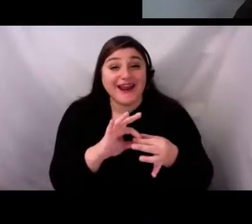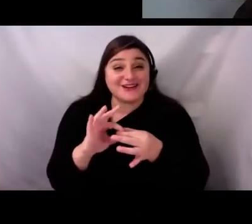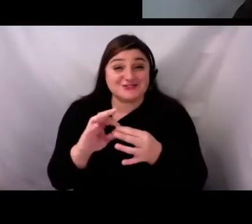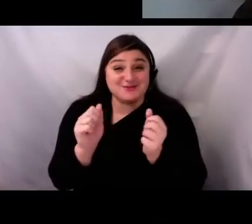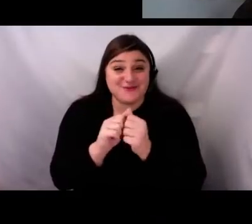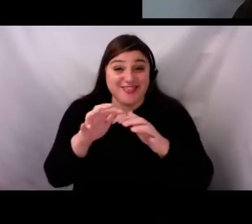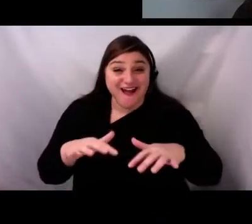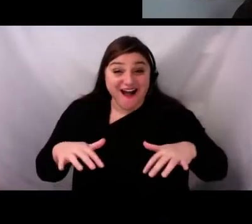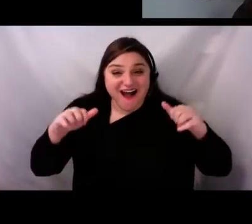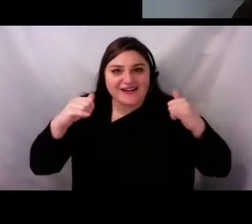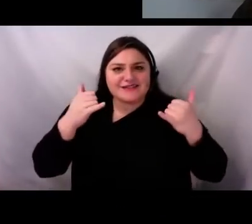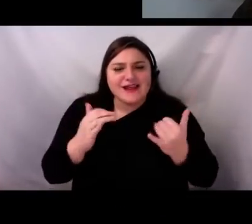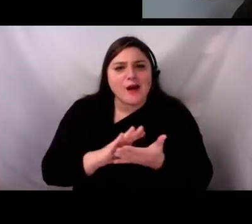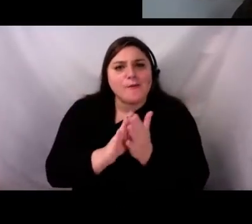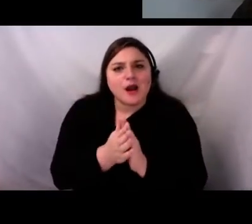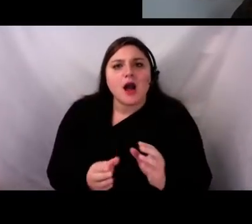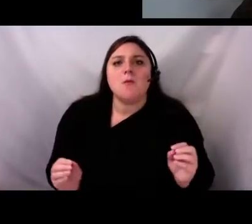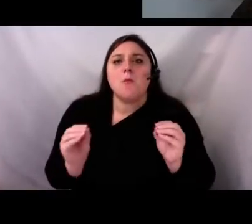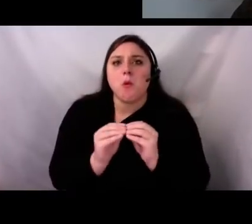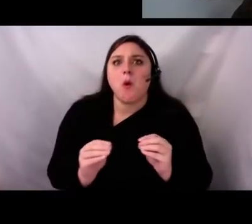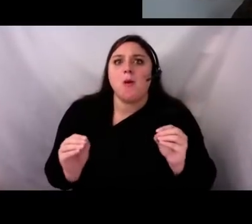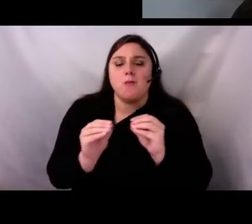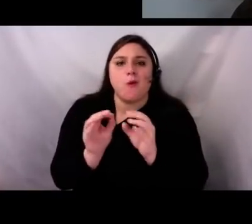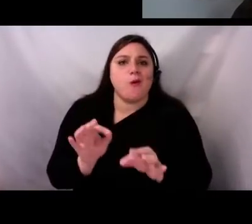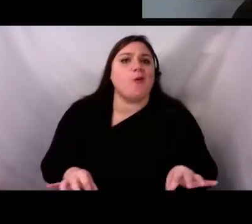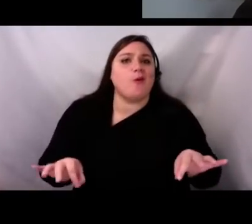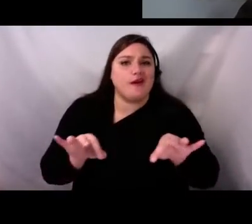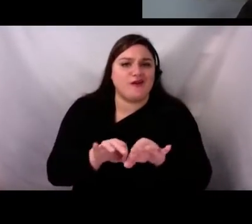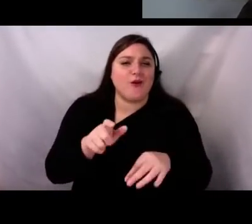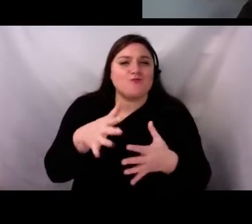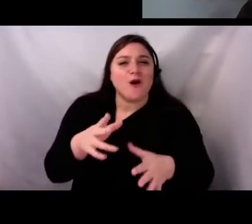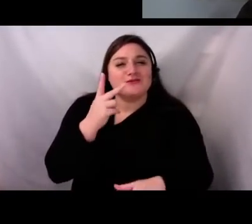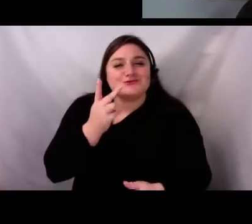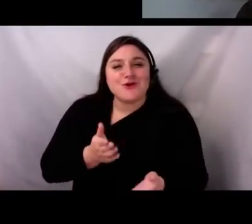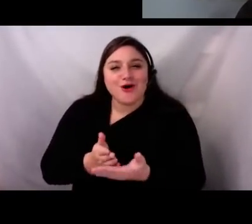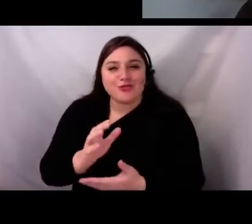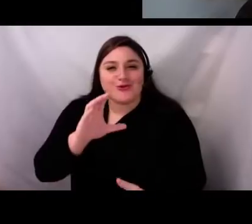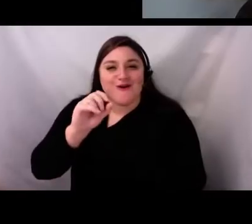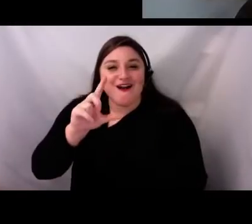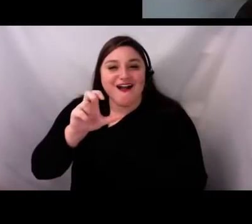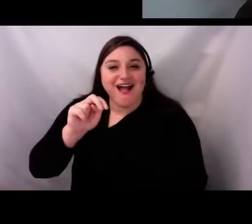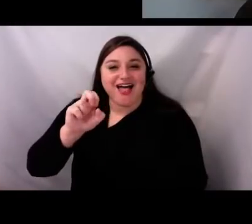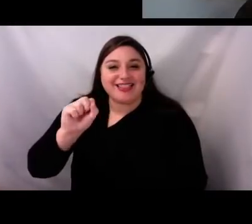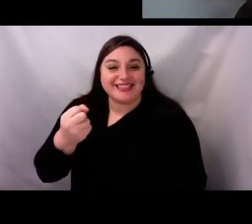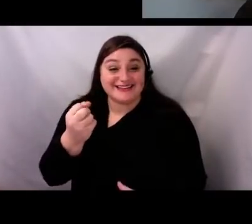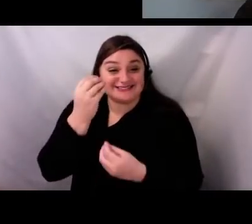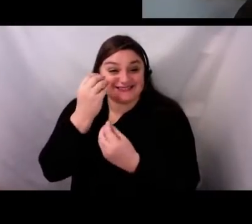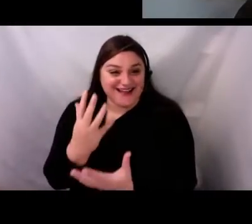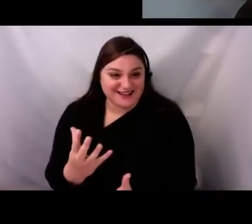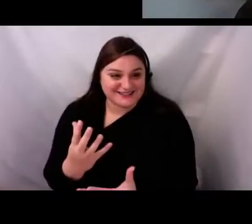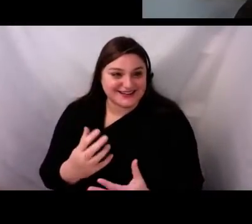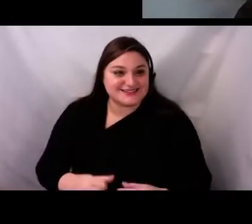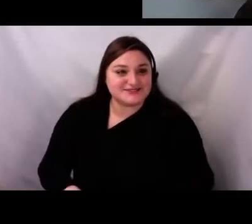important than ever, as you saw from Colleen's data this morning. Organizations that stay digitally connected are far more likely to be